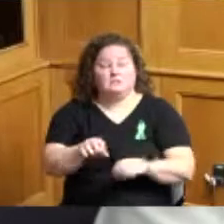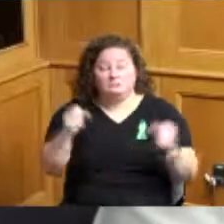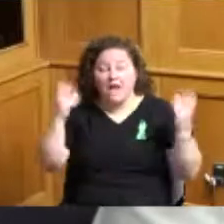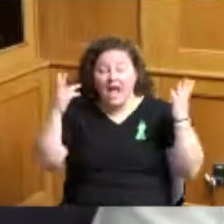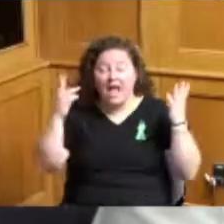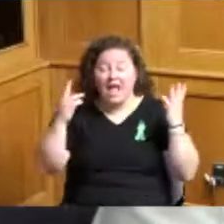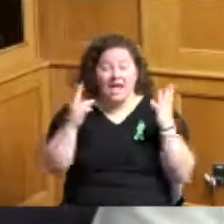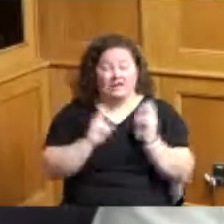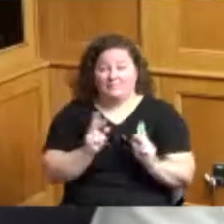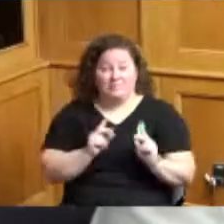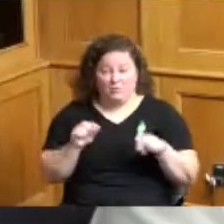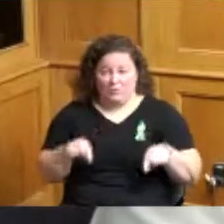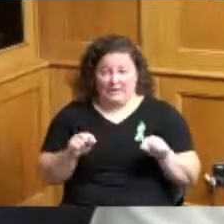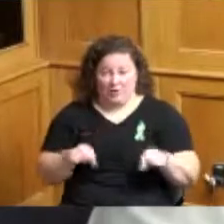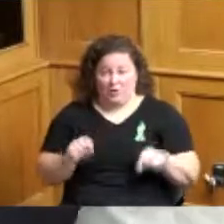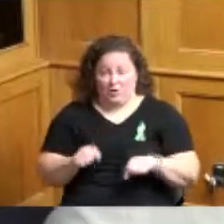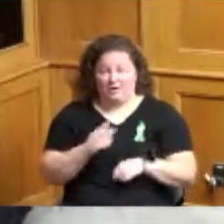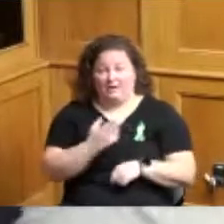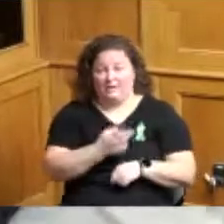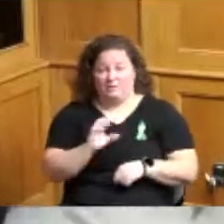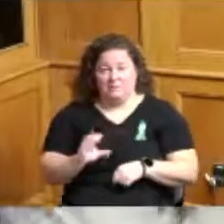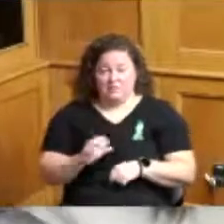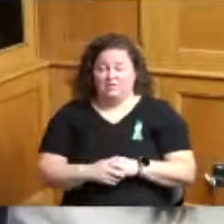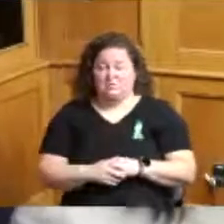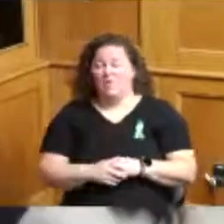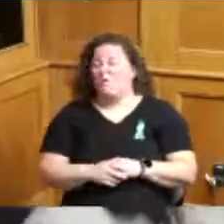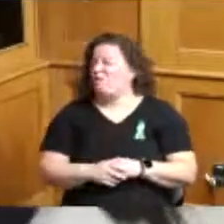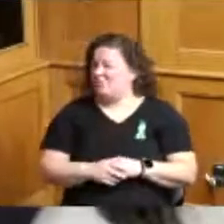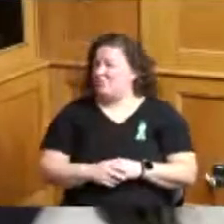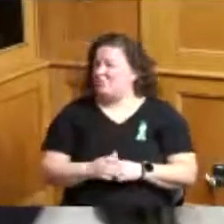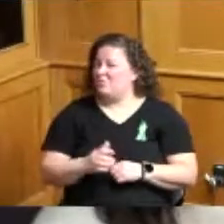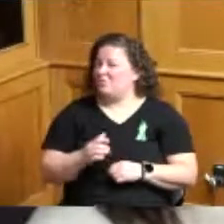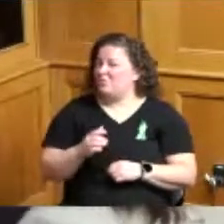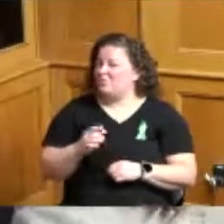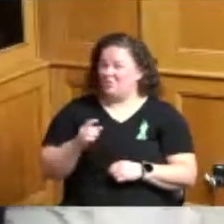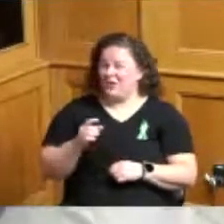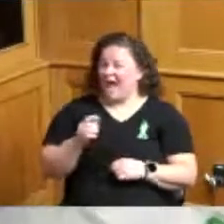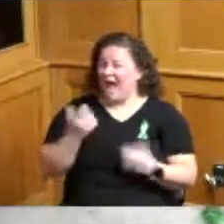County and they're going to almost be you know feel like they've been blindsided so I know that